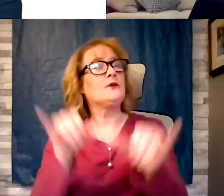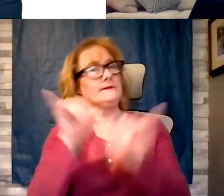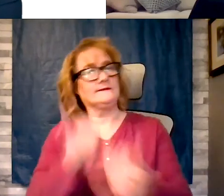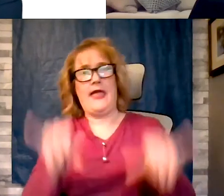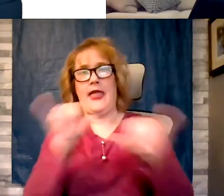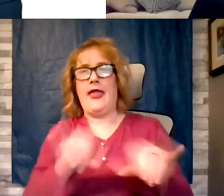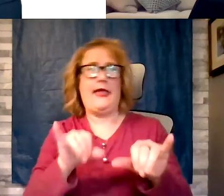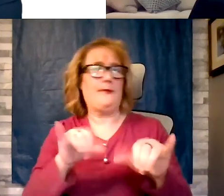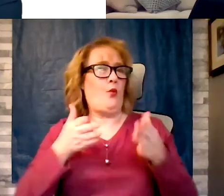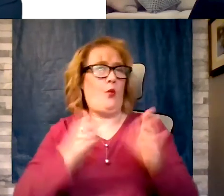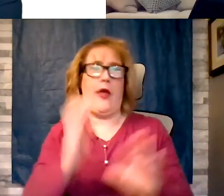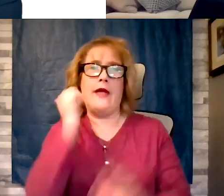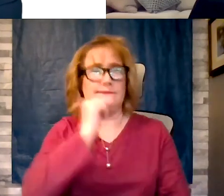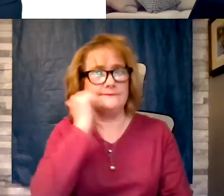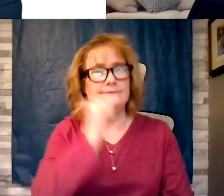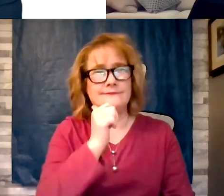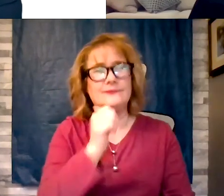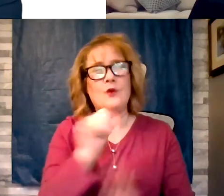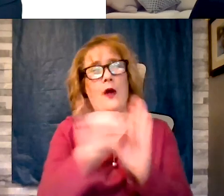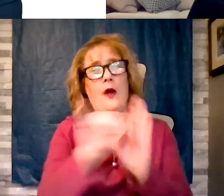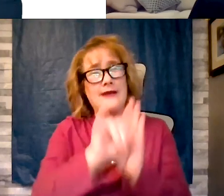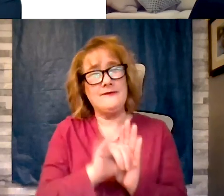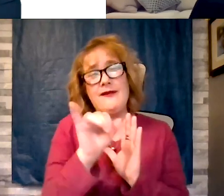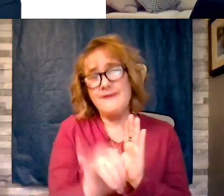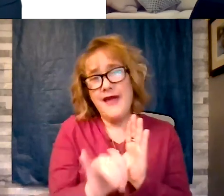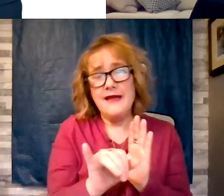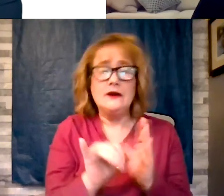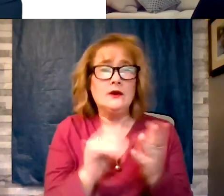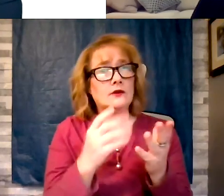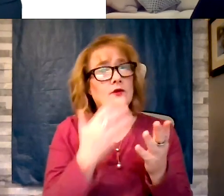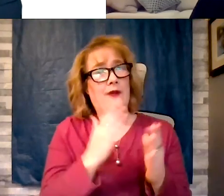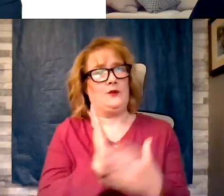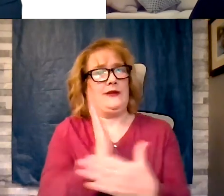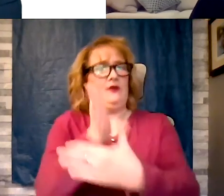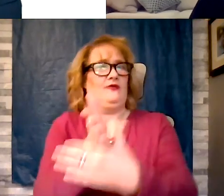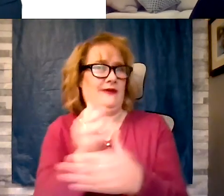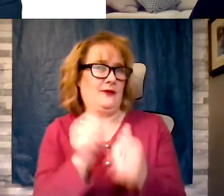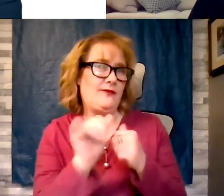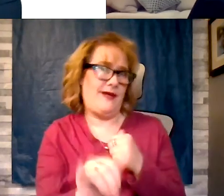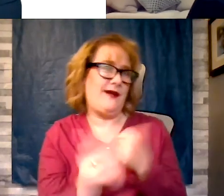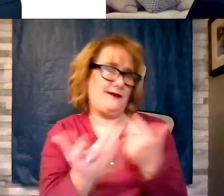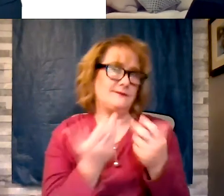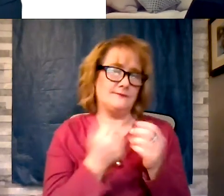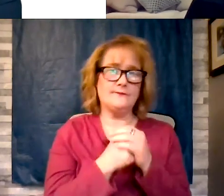allows us to intervene. Next question is about